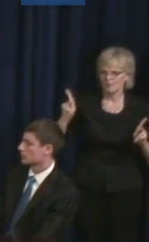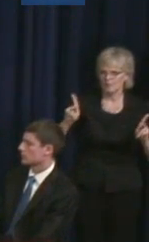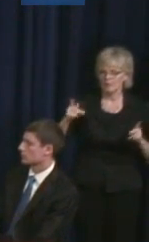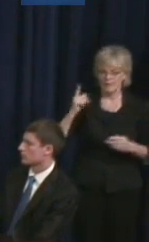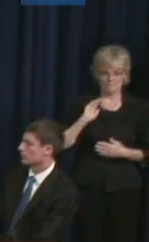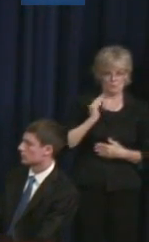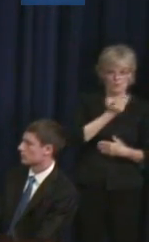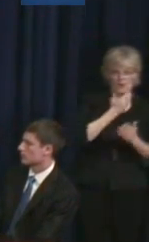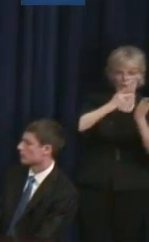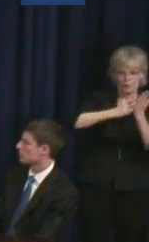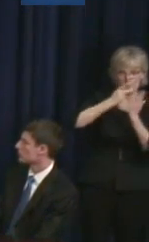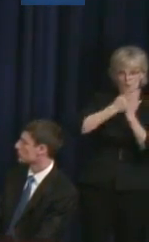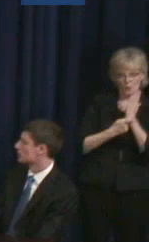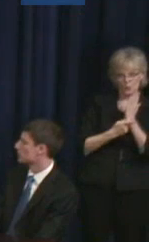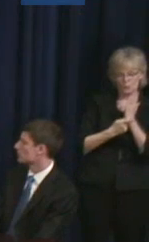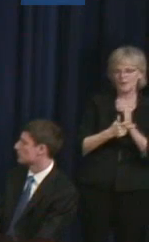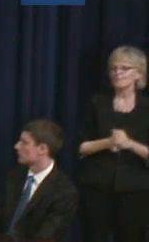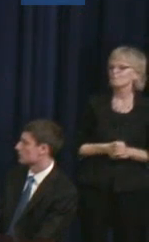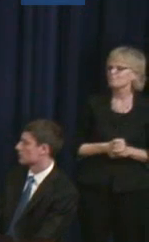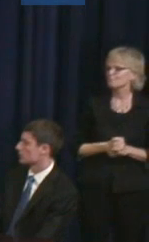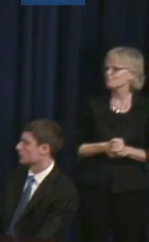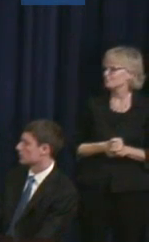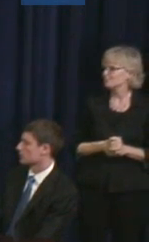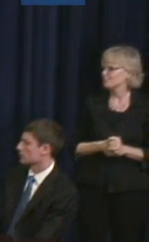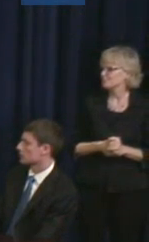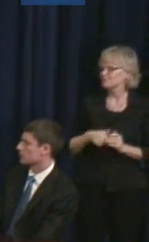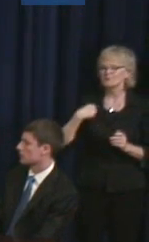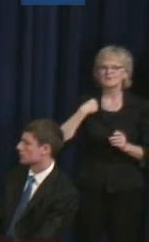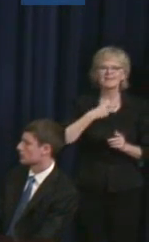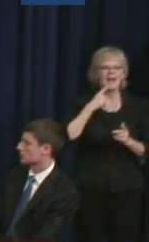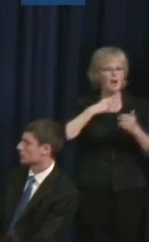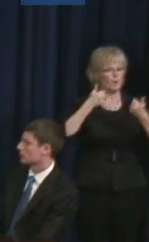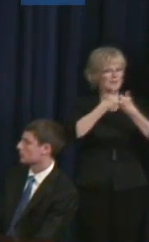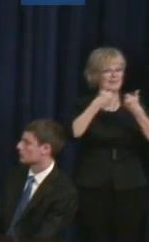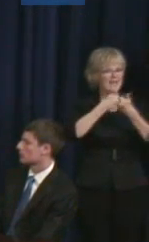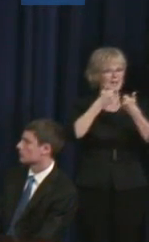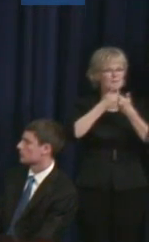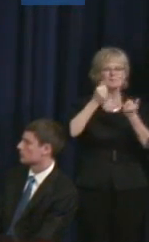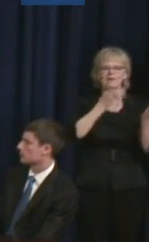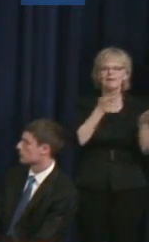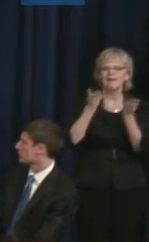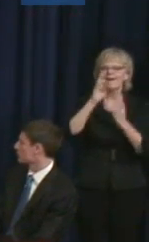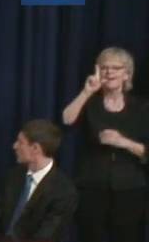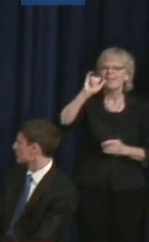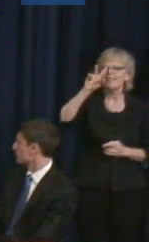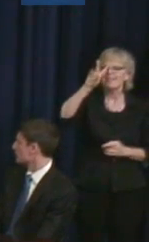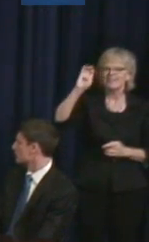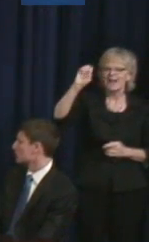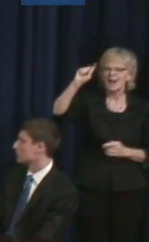we livestream all our games. And this is the first time that people around the